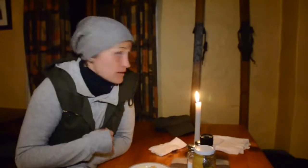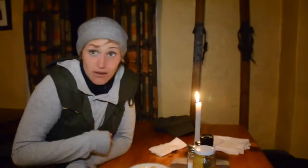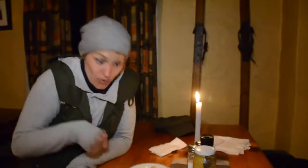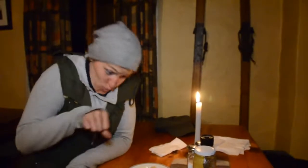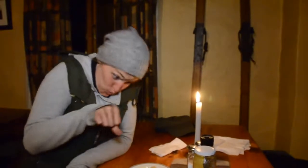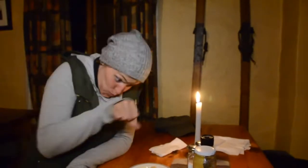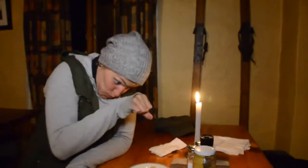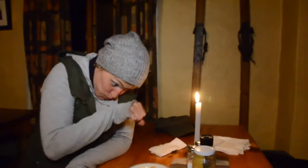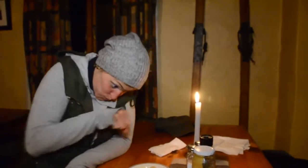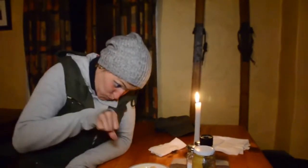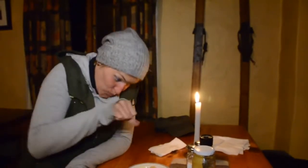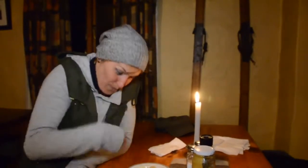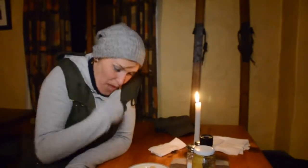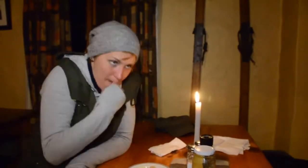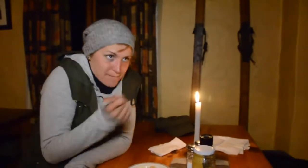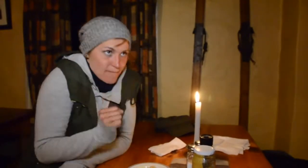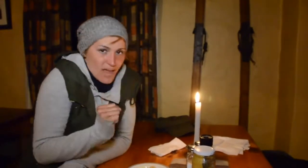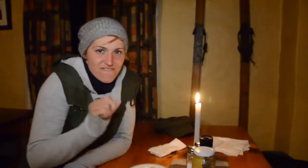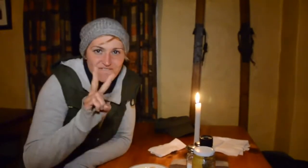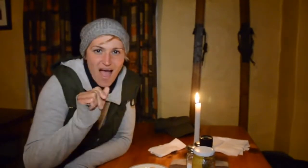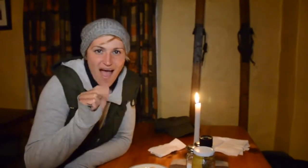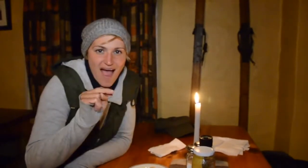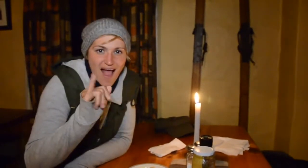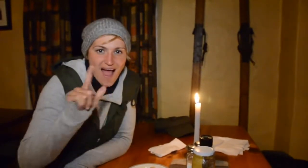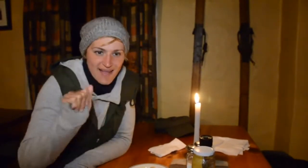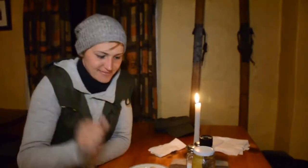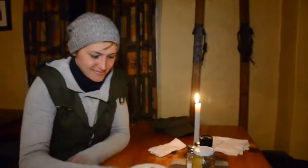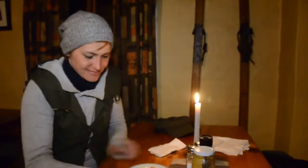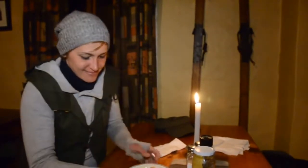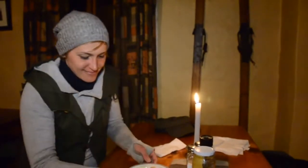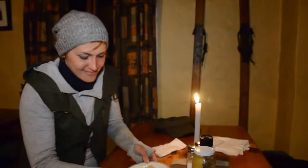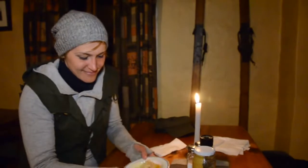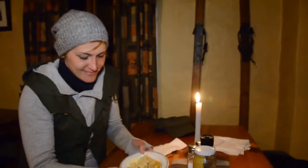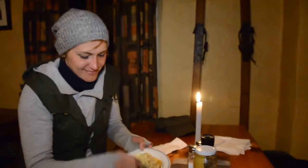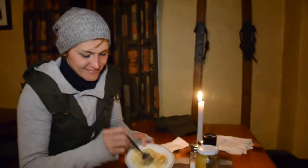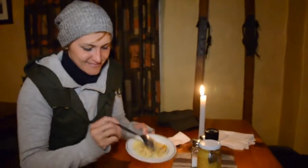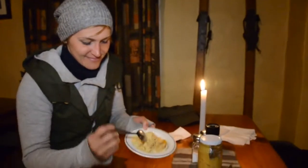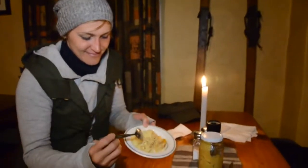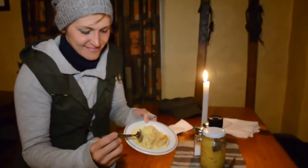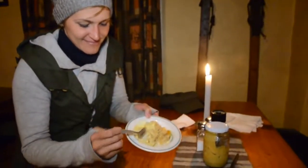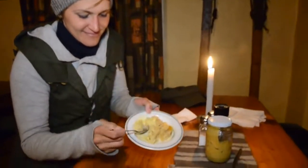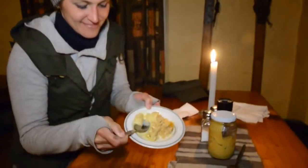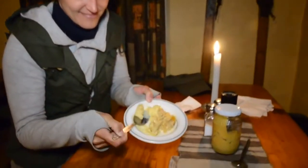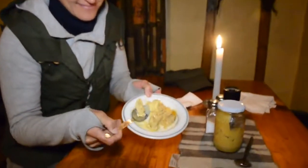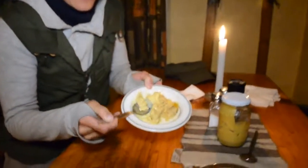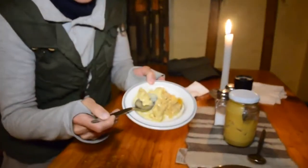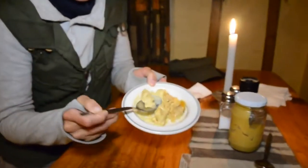I could not help but put more vanilla